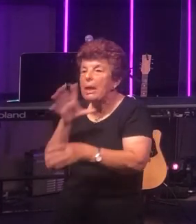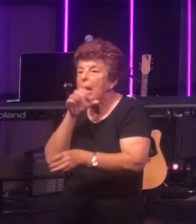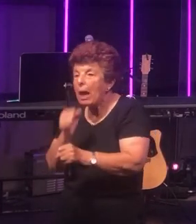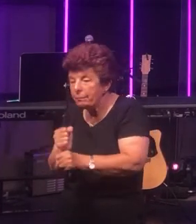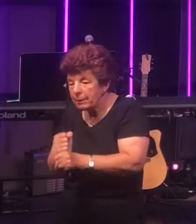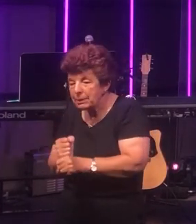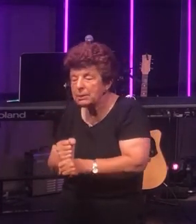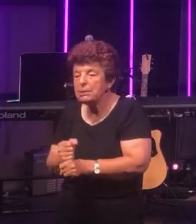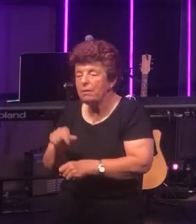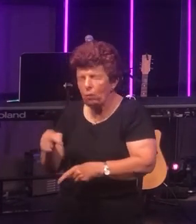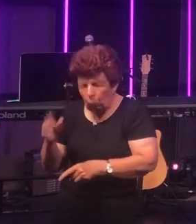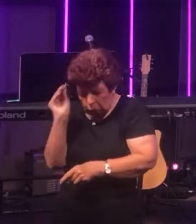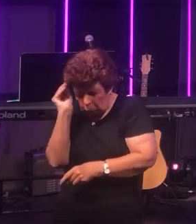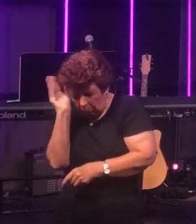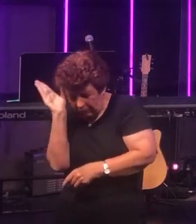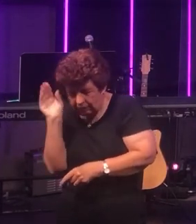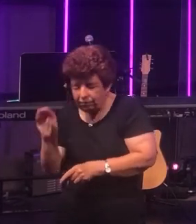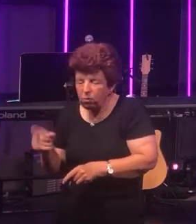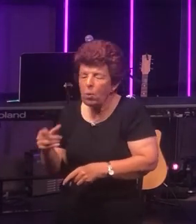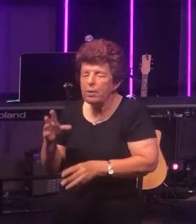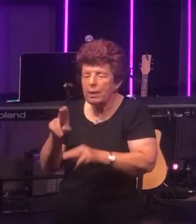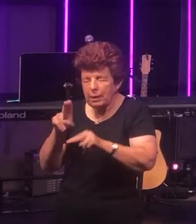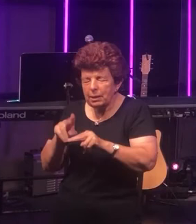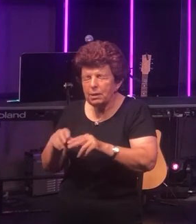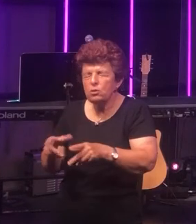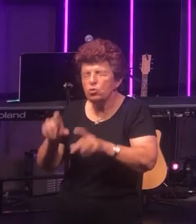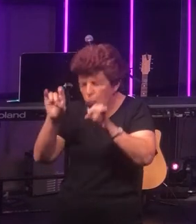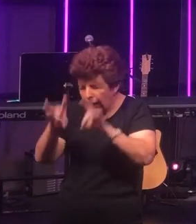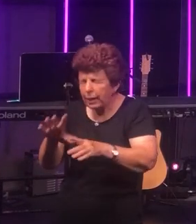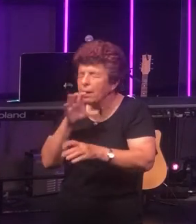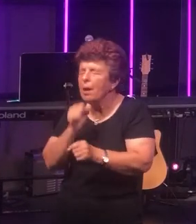For wisdom for our federal government and for our state government